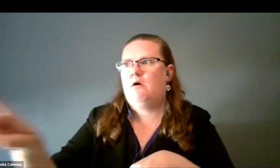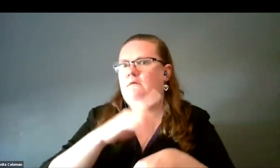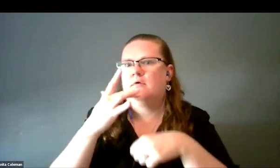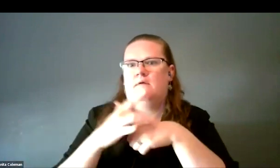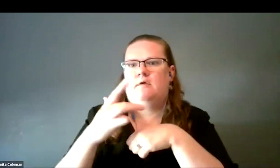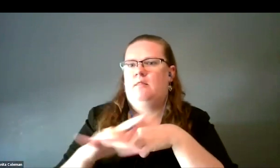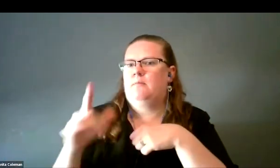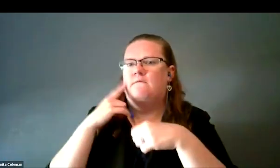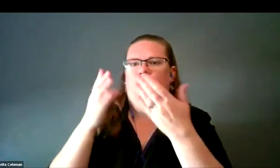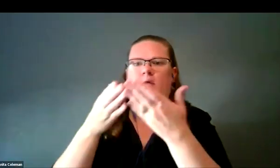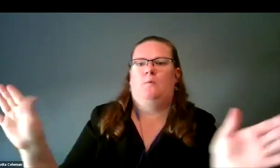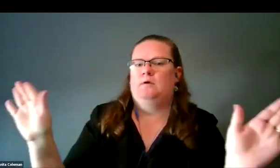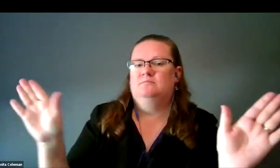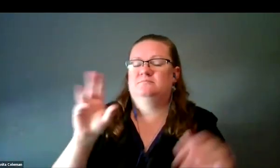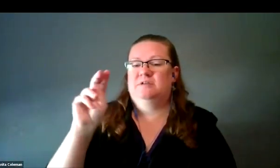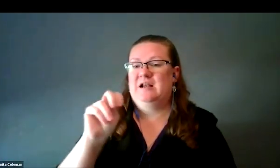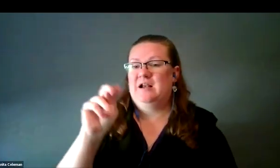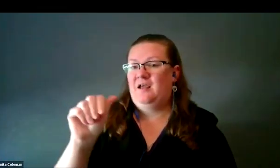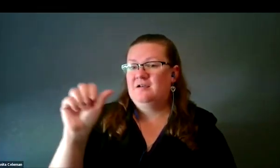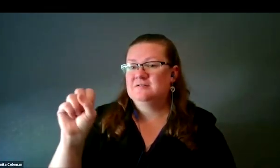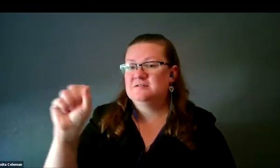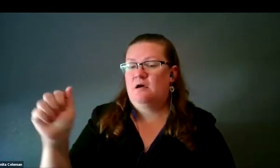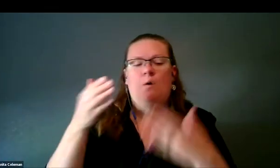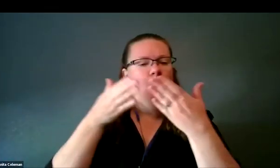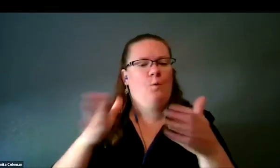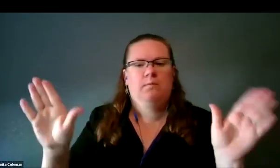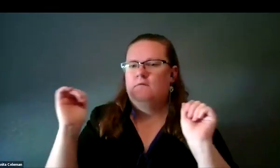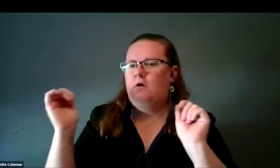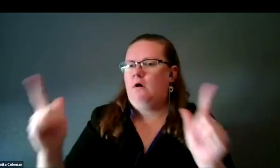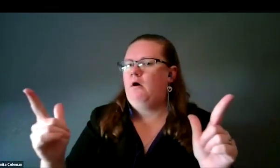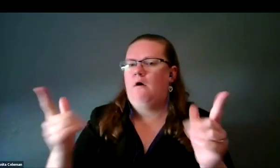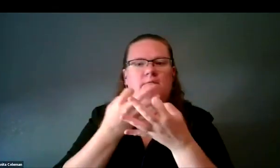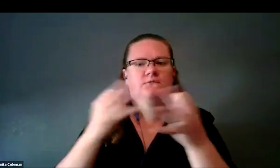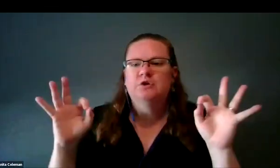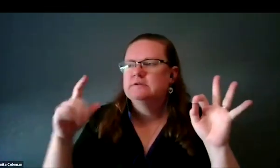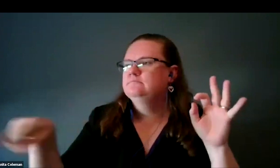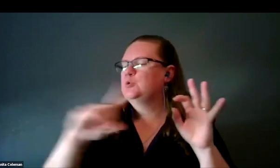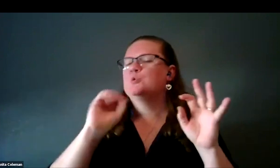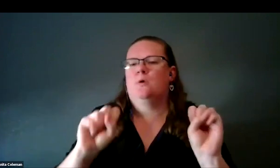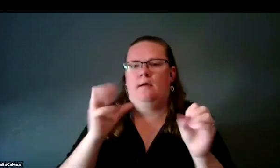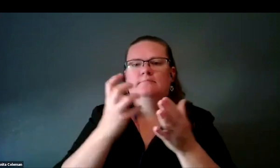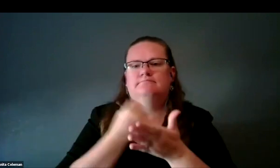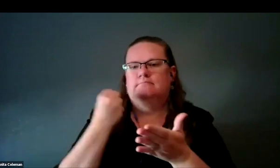This is NASA, open to all, data free. Anybody can have these images.